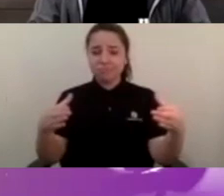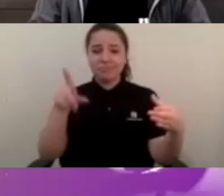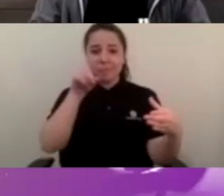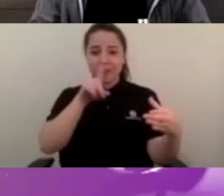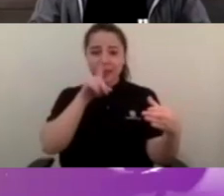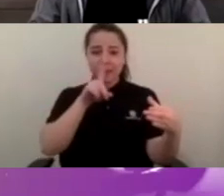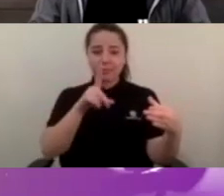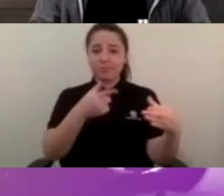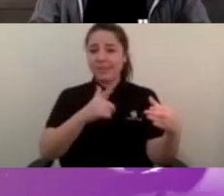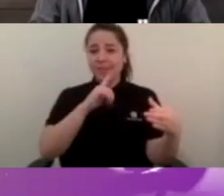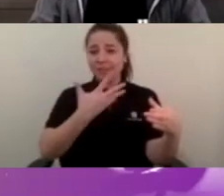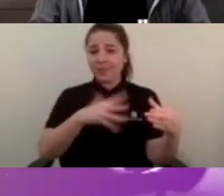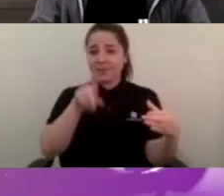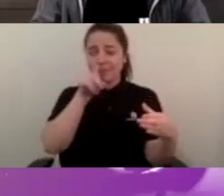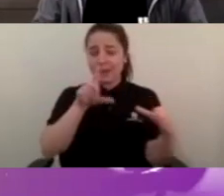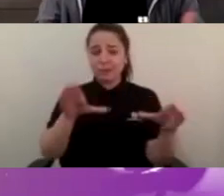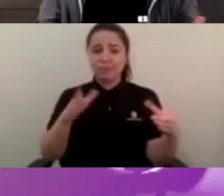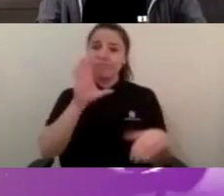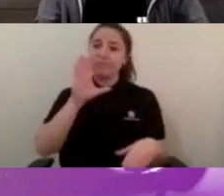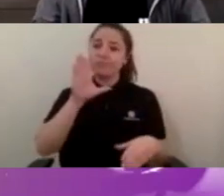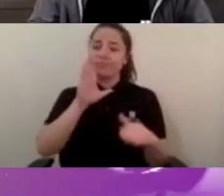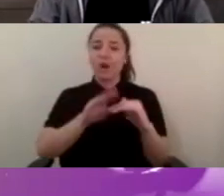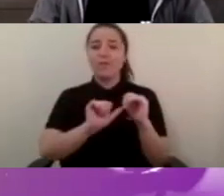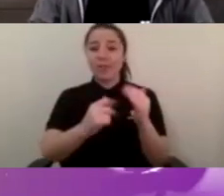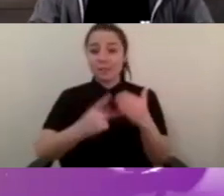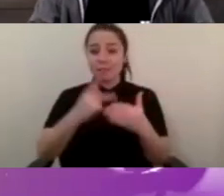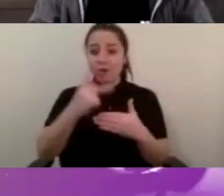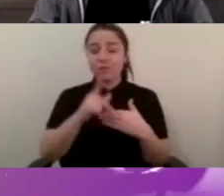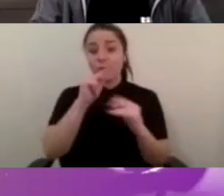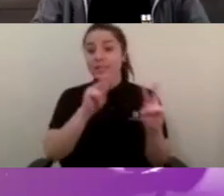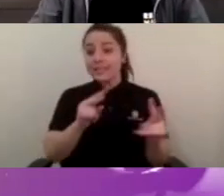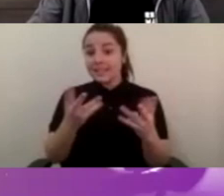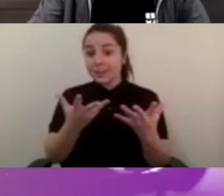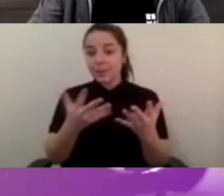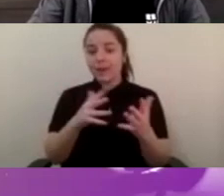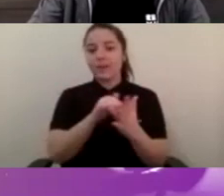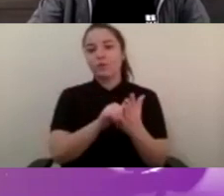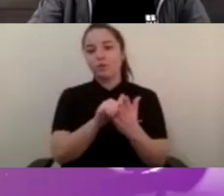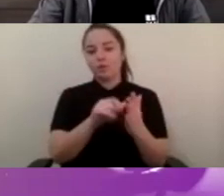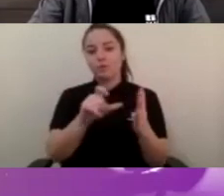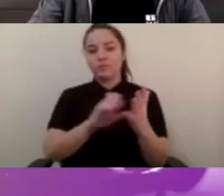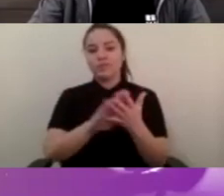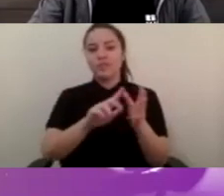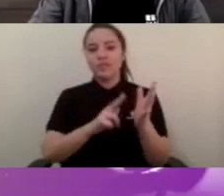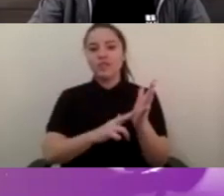which was very exciting and you can catch up on all of that on our YouTube channel as well and I would also like to begin by